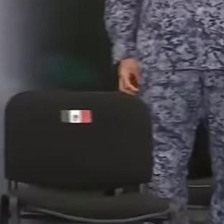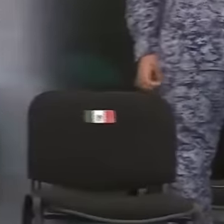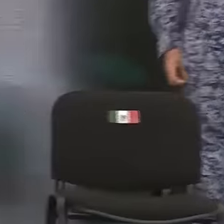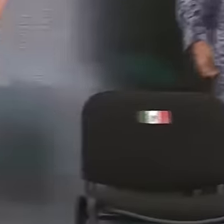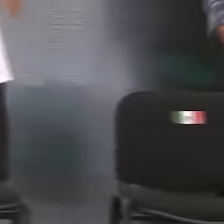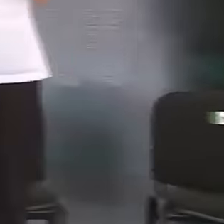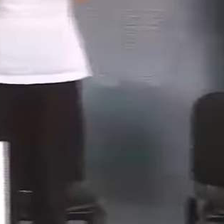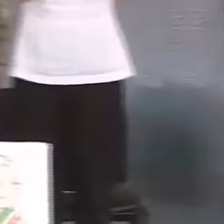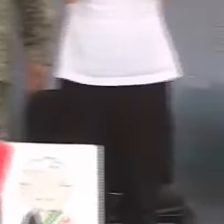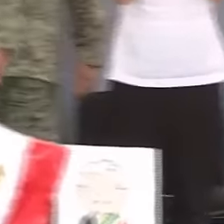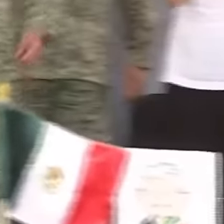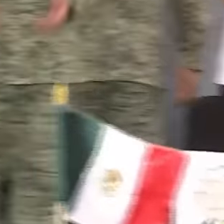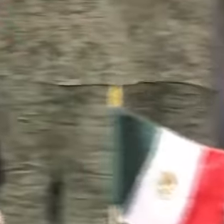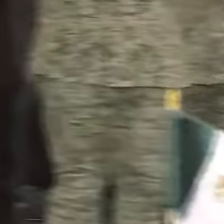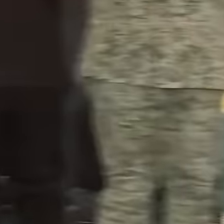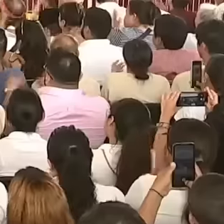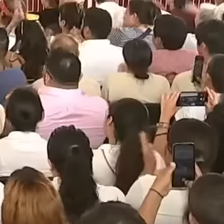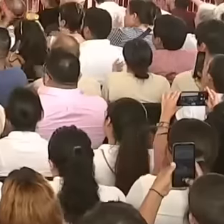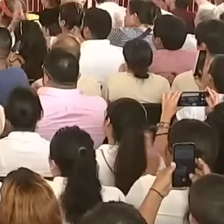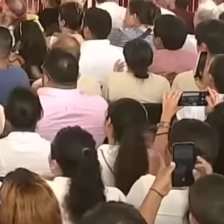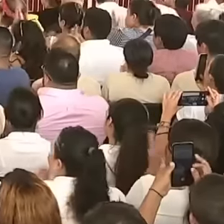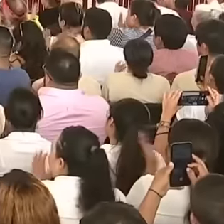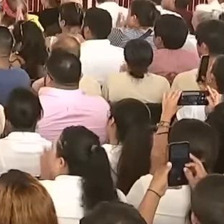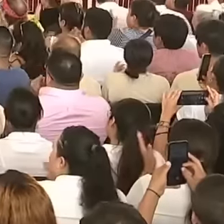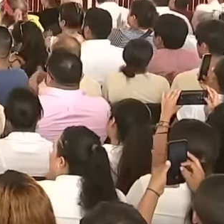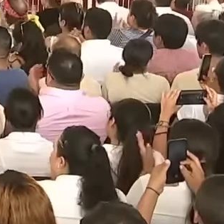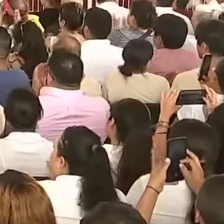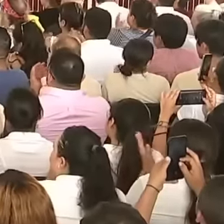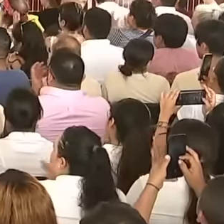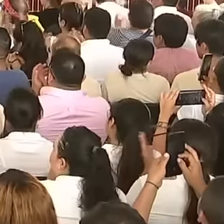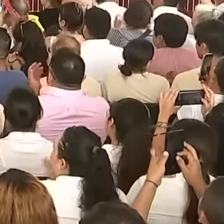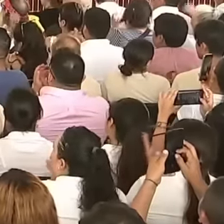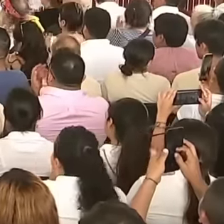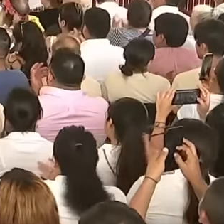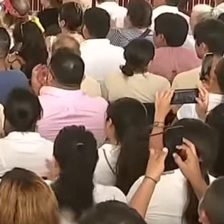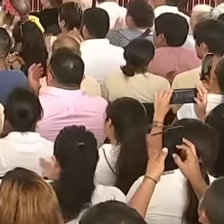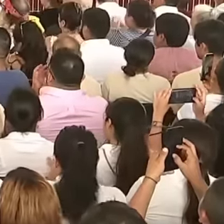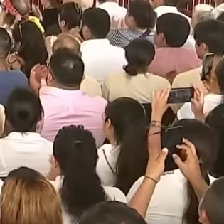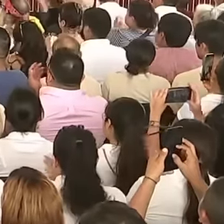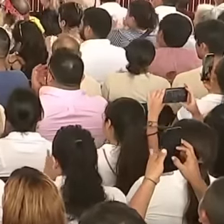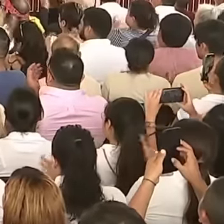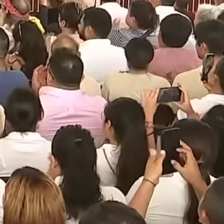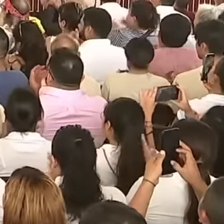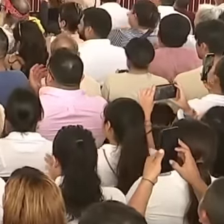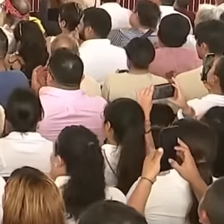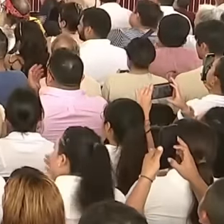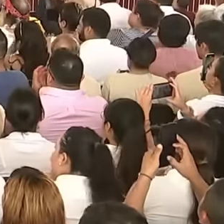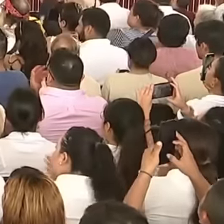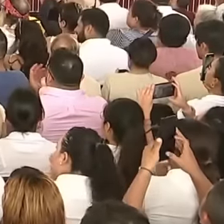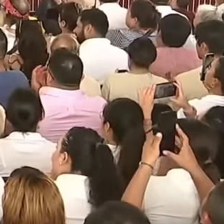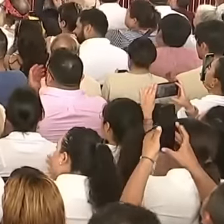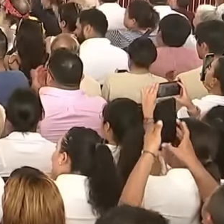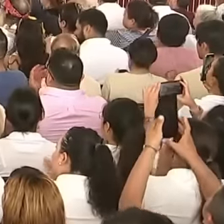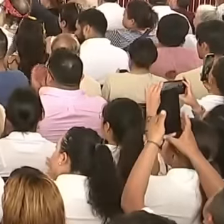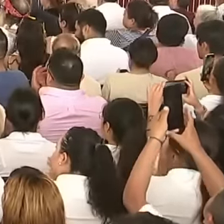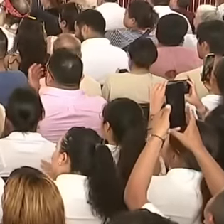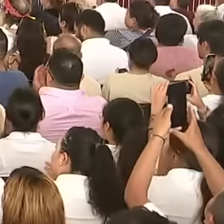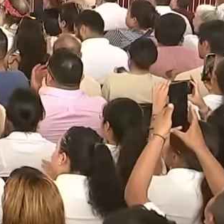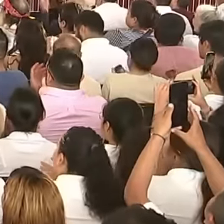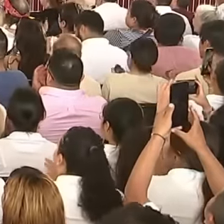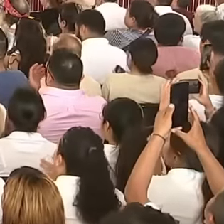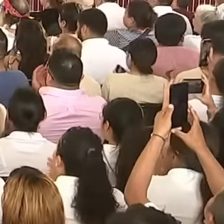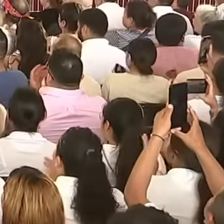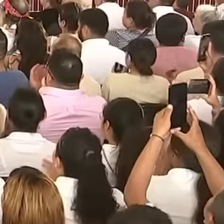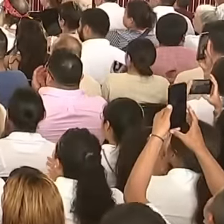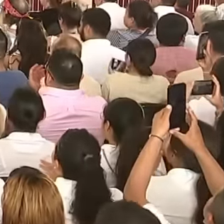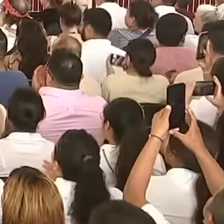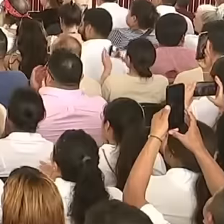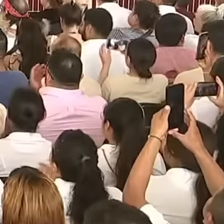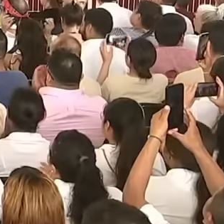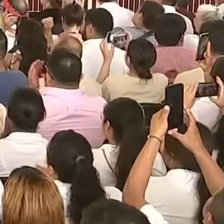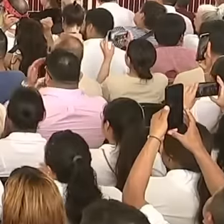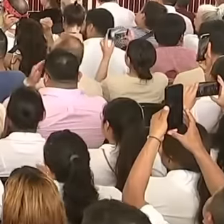Mr. Andrés Manuel López Obrador addresses to us, friends, friends of